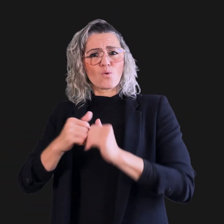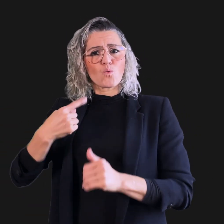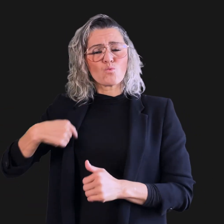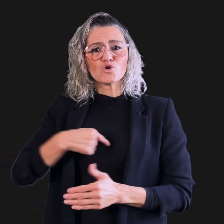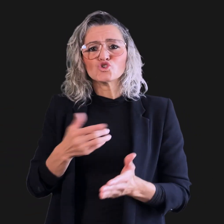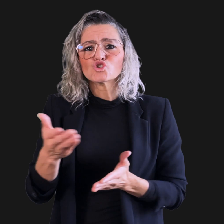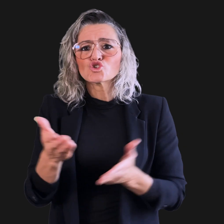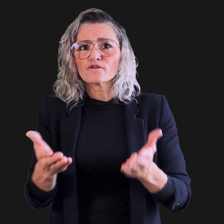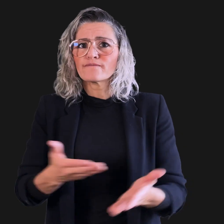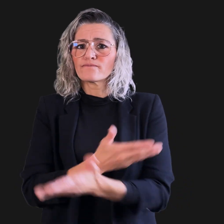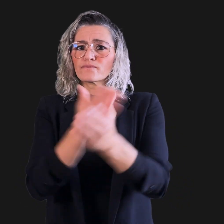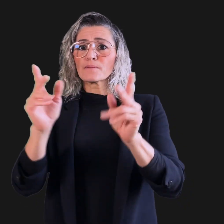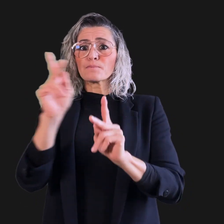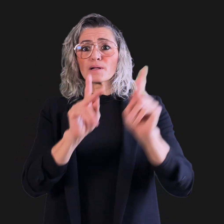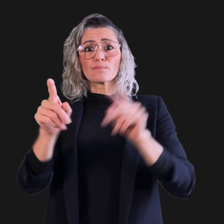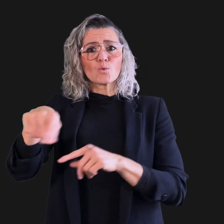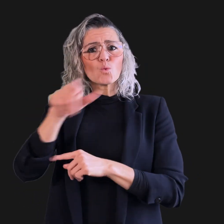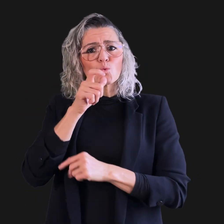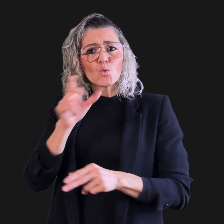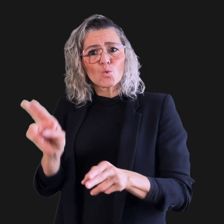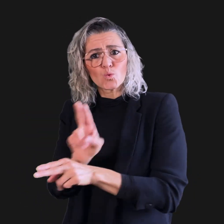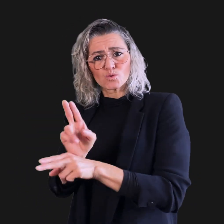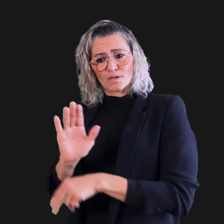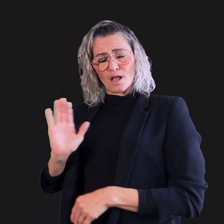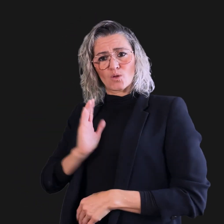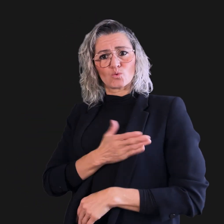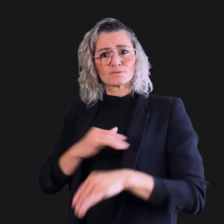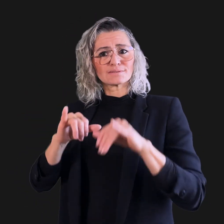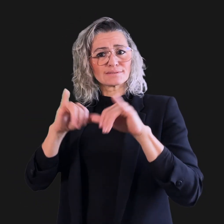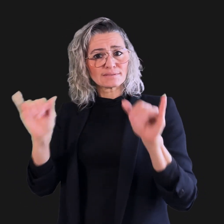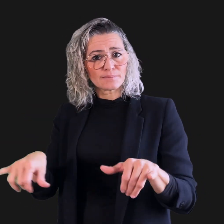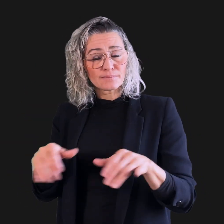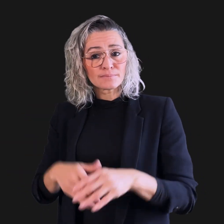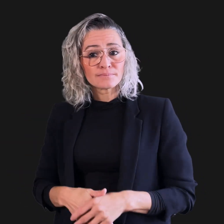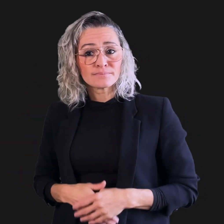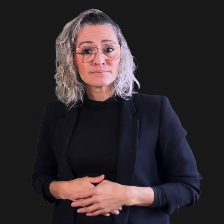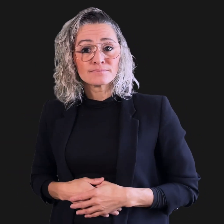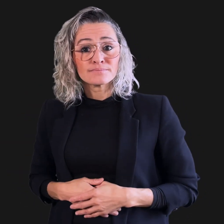the way we serve the people who use our system.